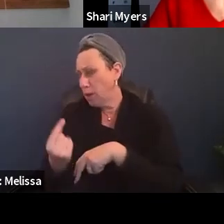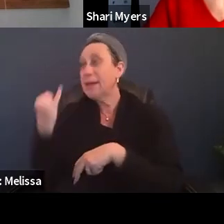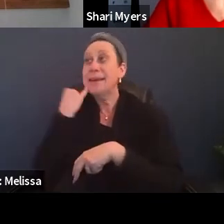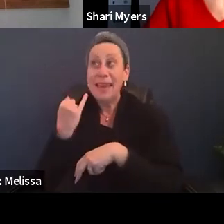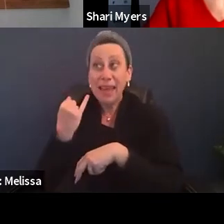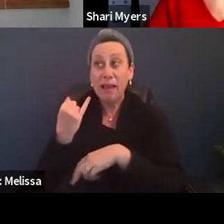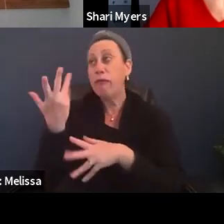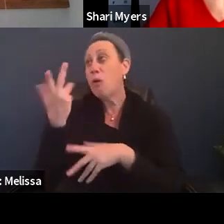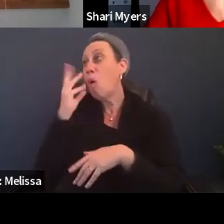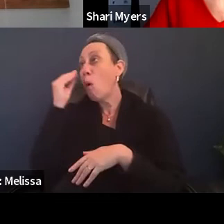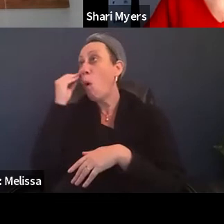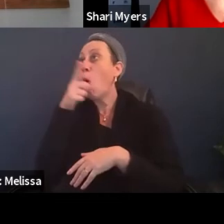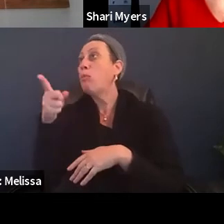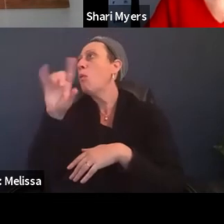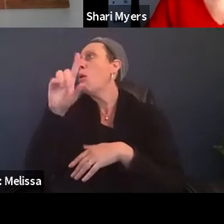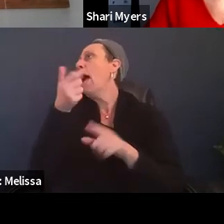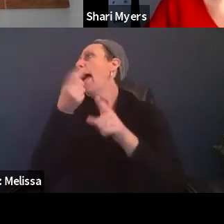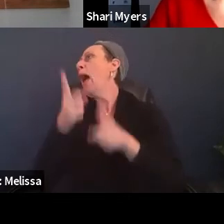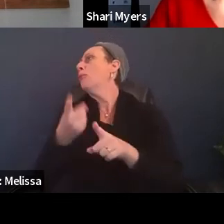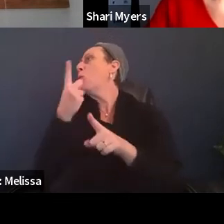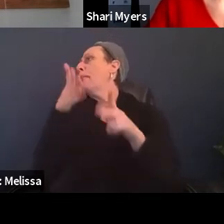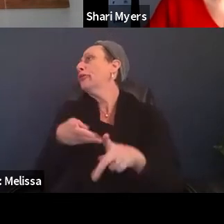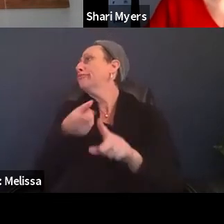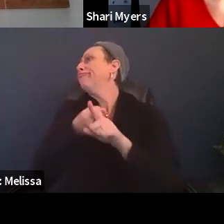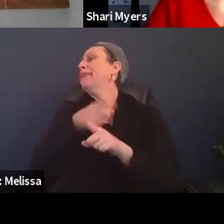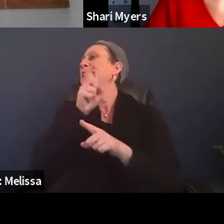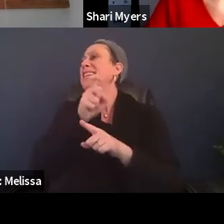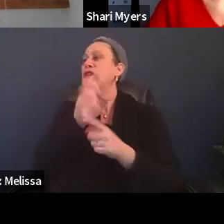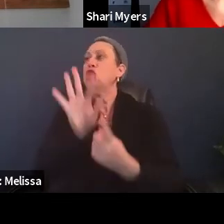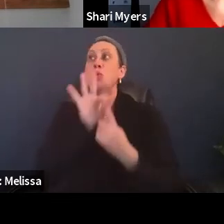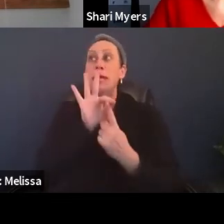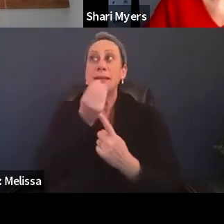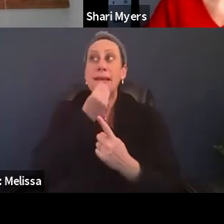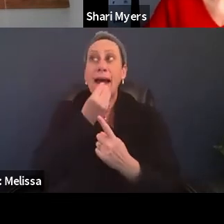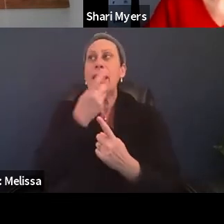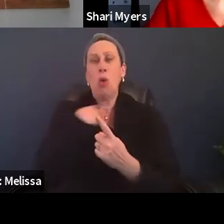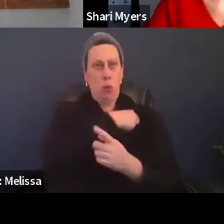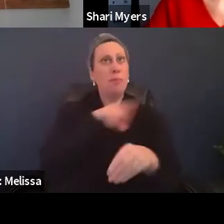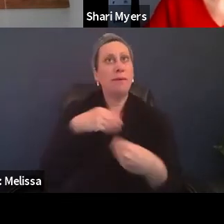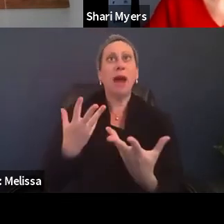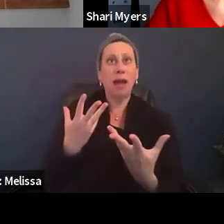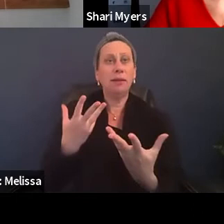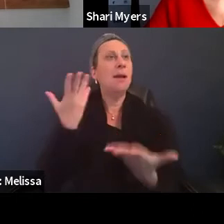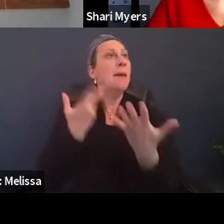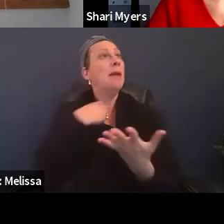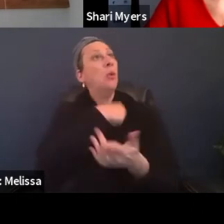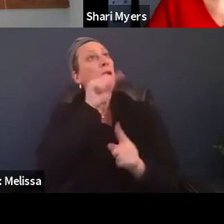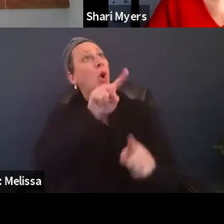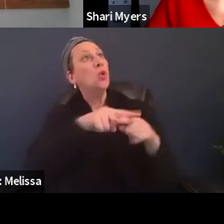needs a unique diet, then we procure that. We might go to a local hospital, for instance